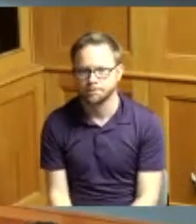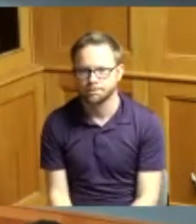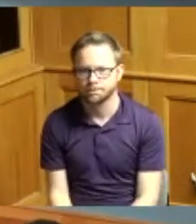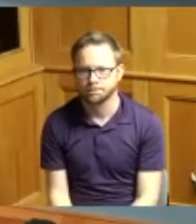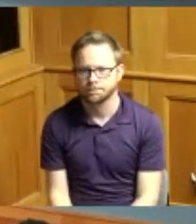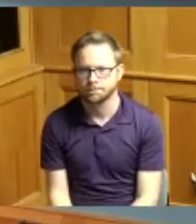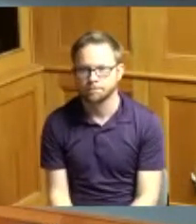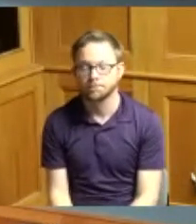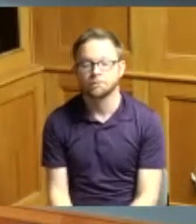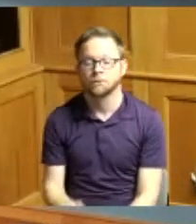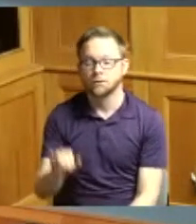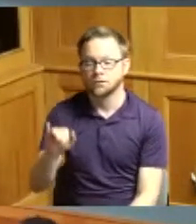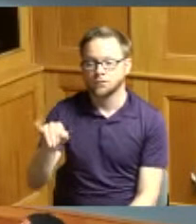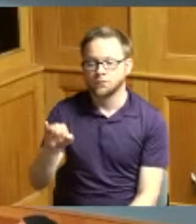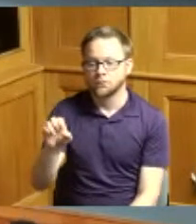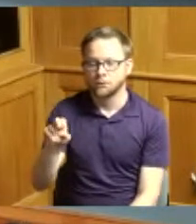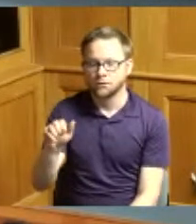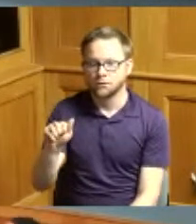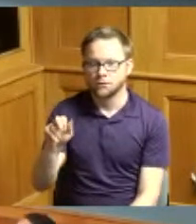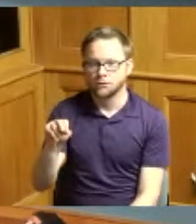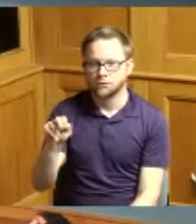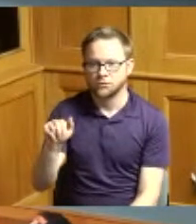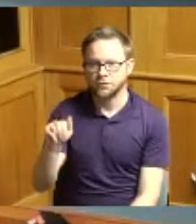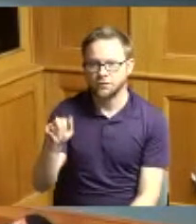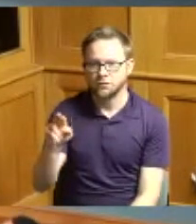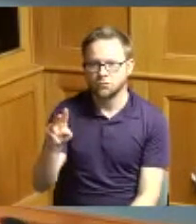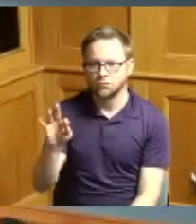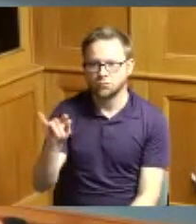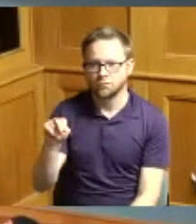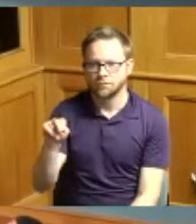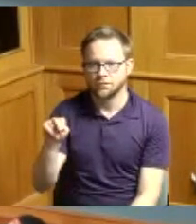whereas Gina Ruffen Moore is an organizational development specialist